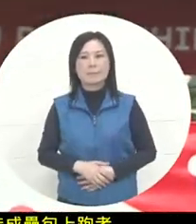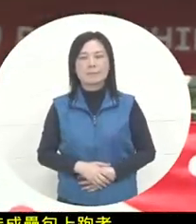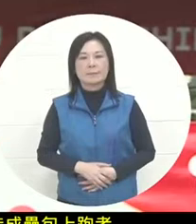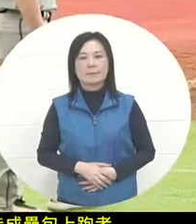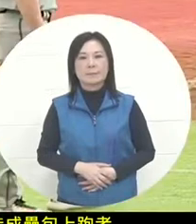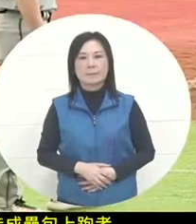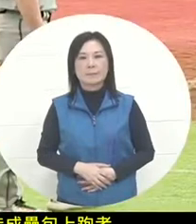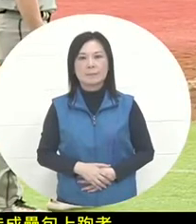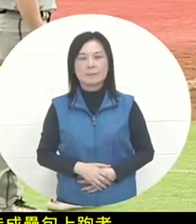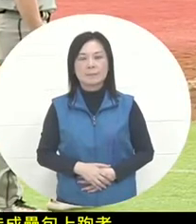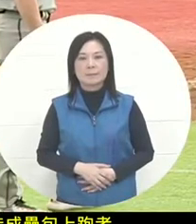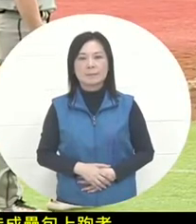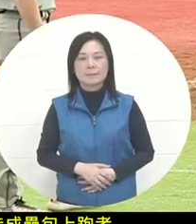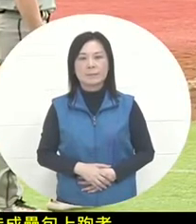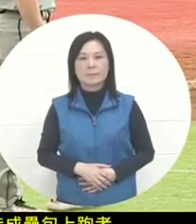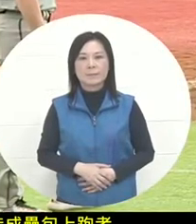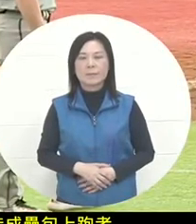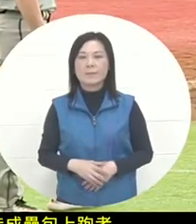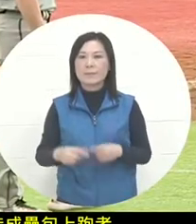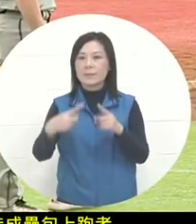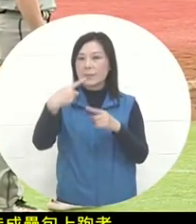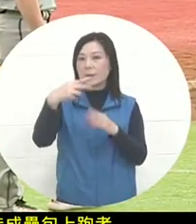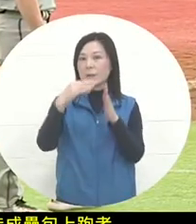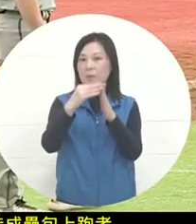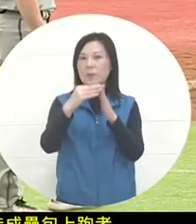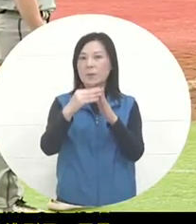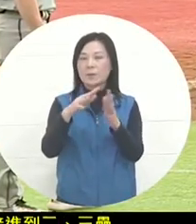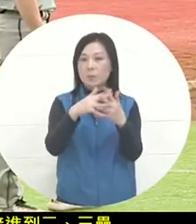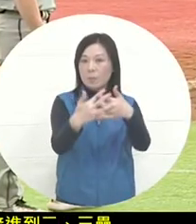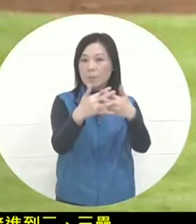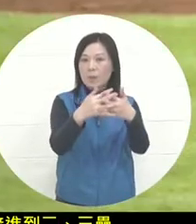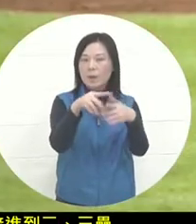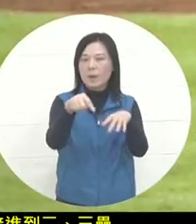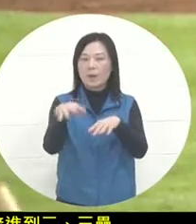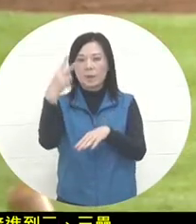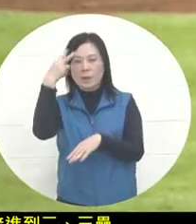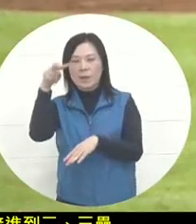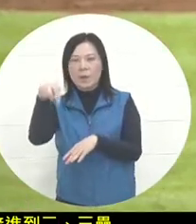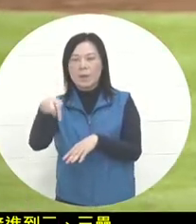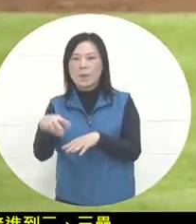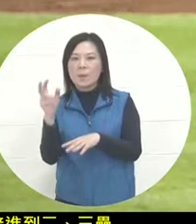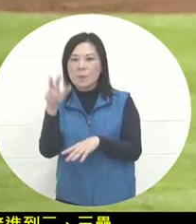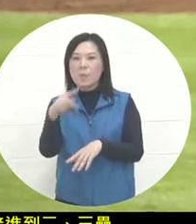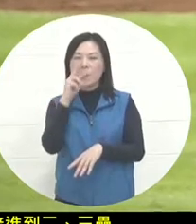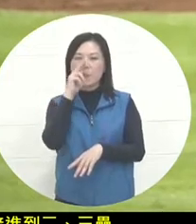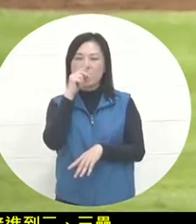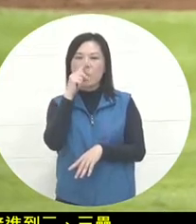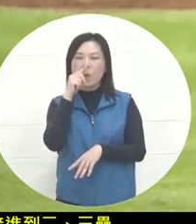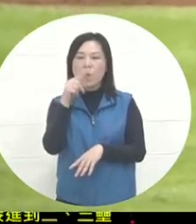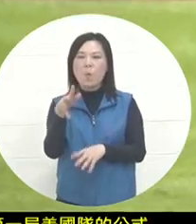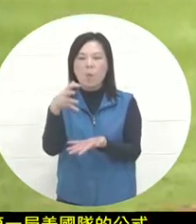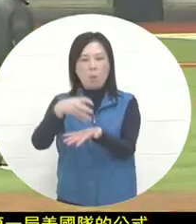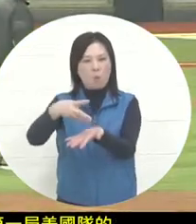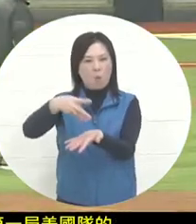. The U.S. team's offense in the first game was also due to the fact that the Mexican team made quite a few mistakes. It